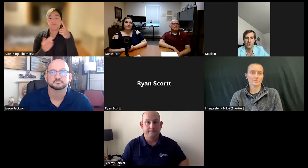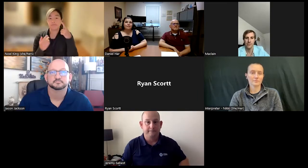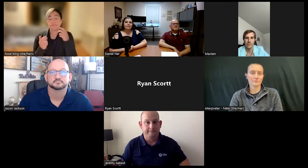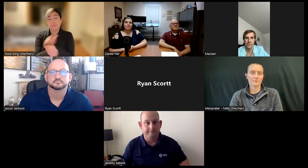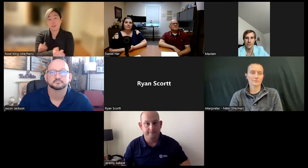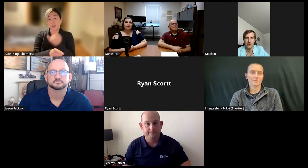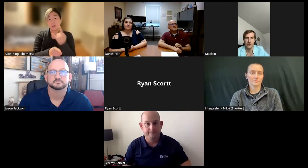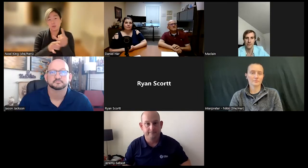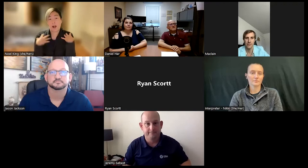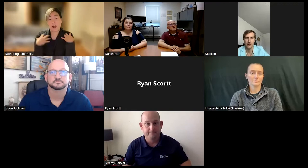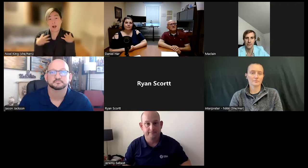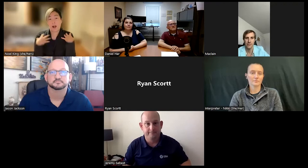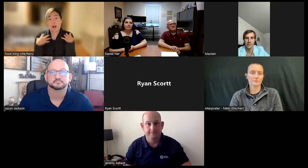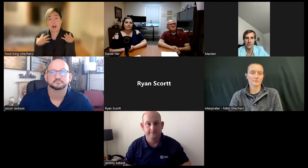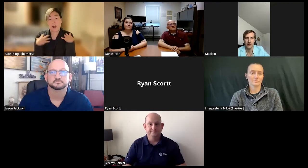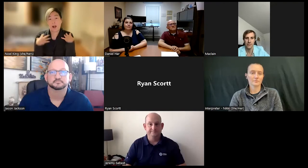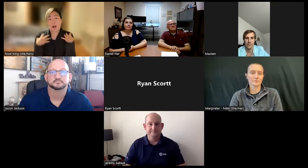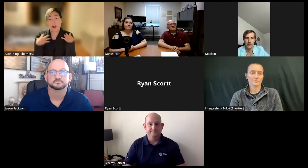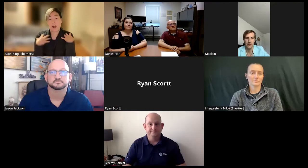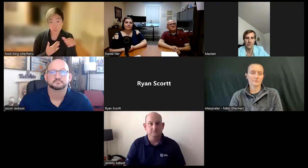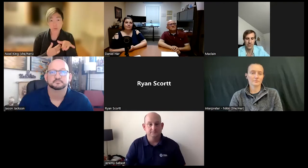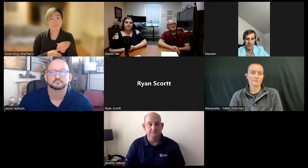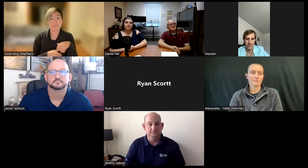lot of deaf and hard of hearing people who had drug and alcohol issues.